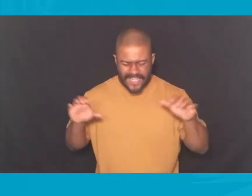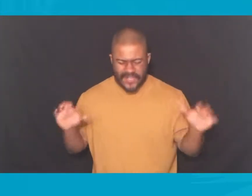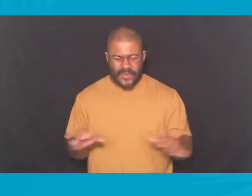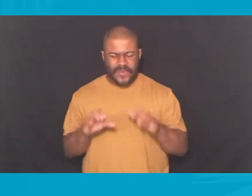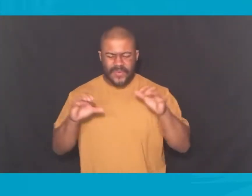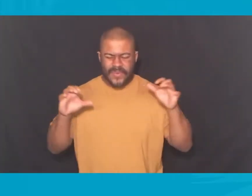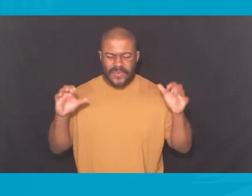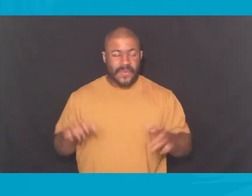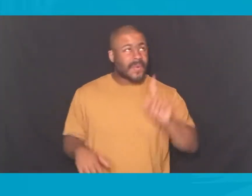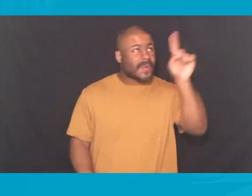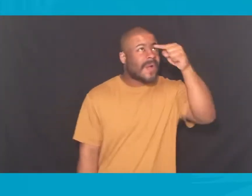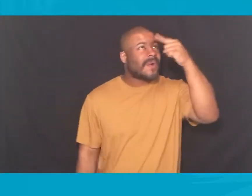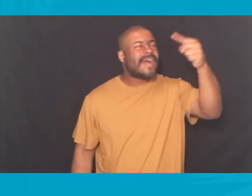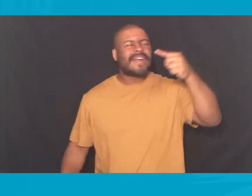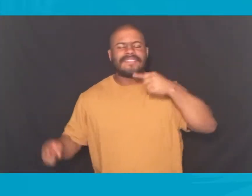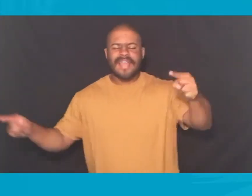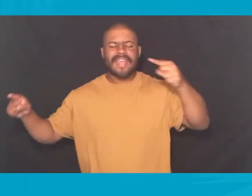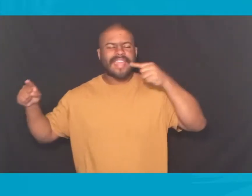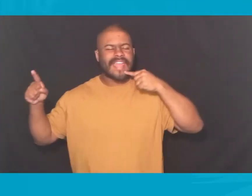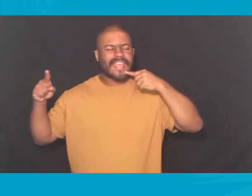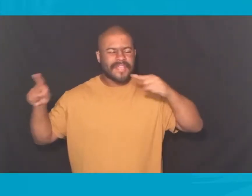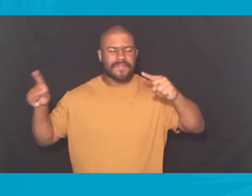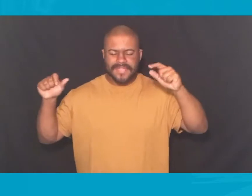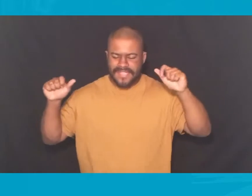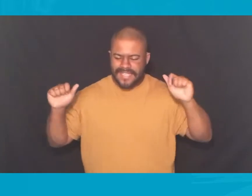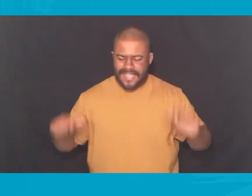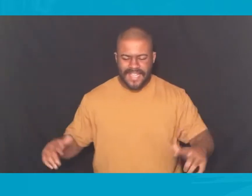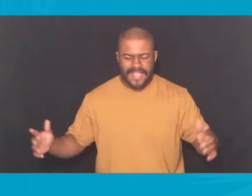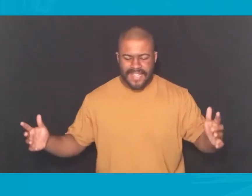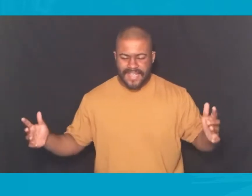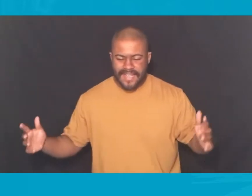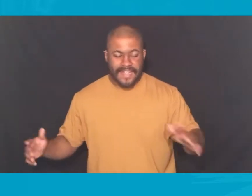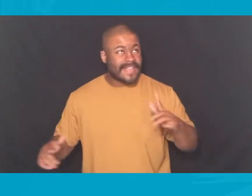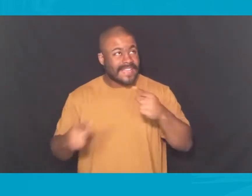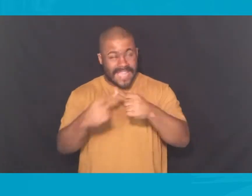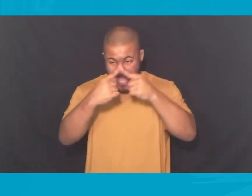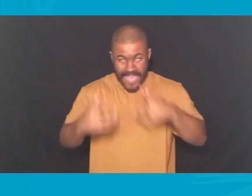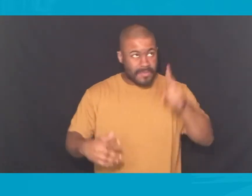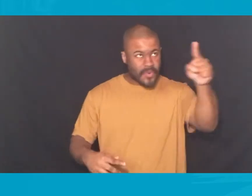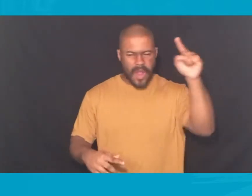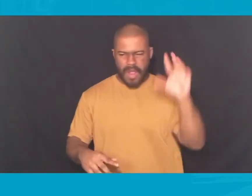Do what you are famous for What you are famous for